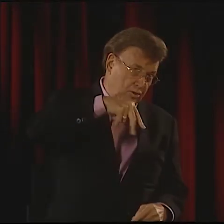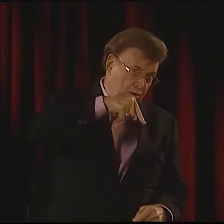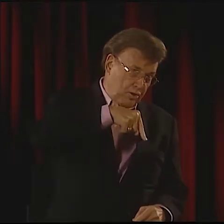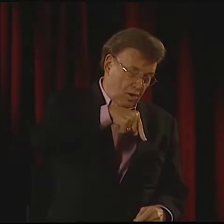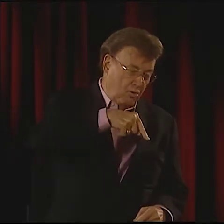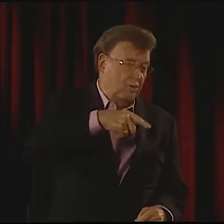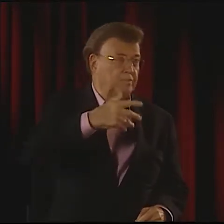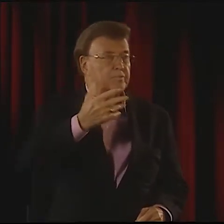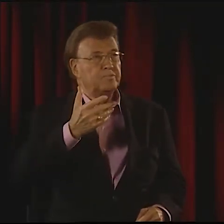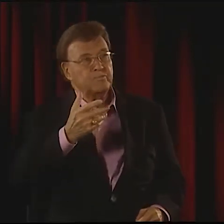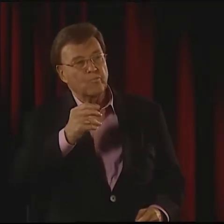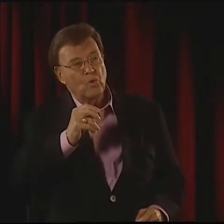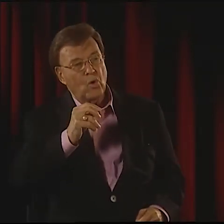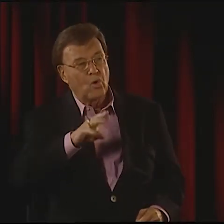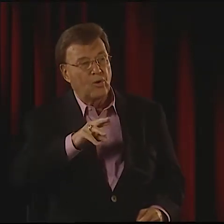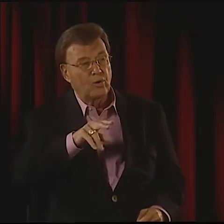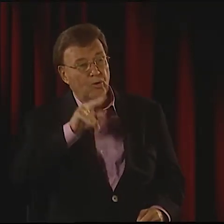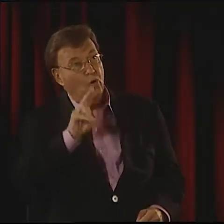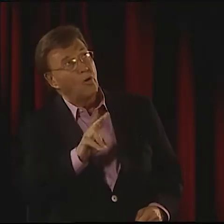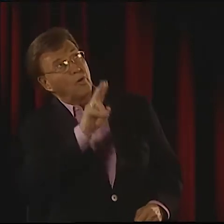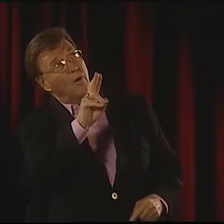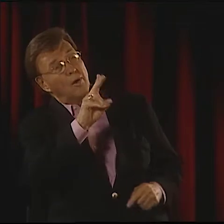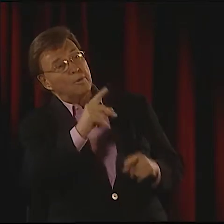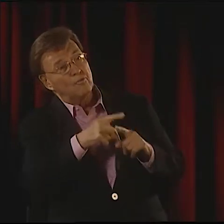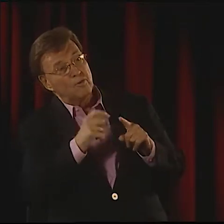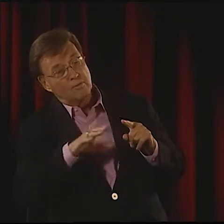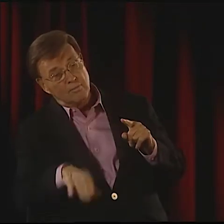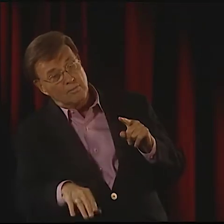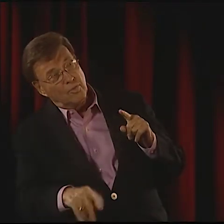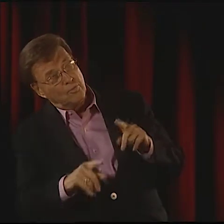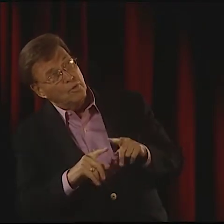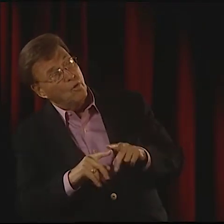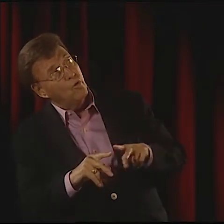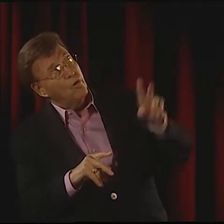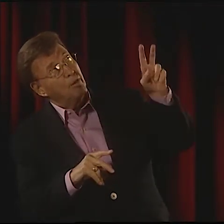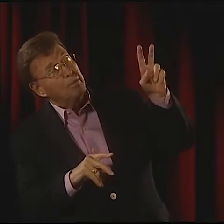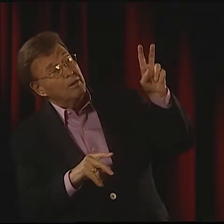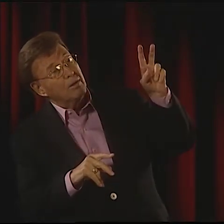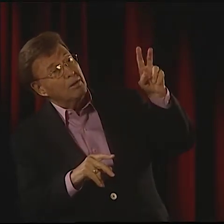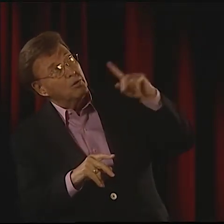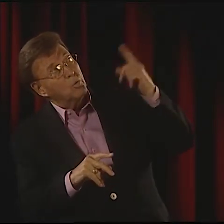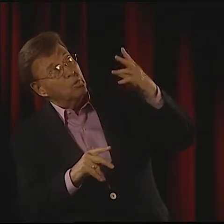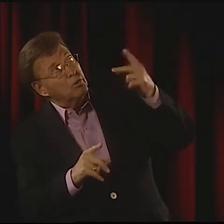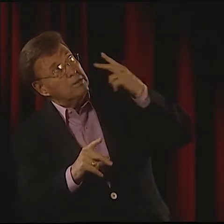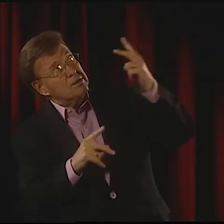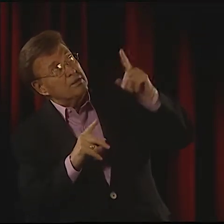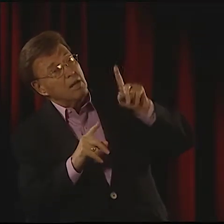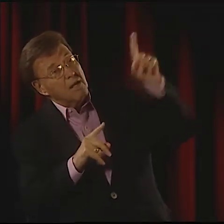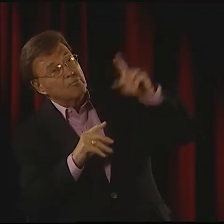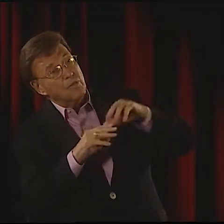OR TELL SOMEONE LATER FROM THAT ANGLE LOOKING DOWN, HOW WOULD THEY SHOW THAT, OR SOMEONE LOOKING UP,